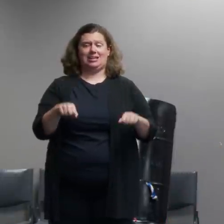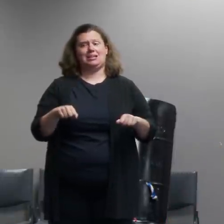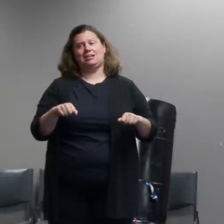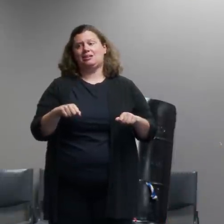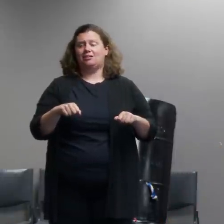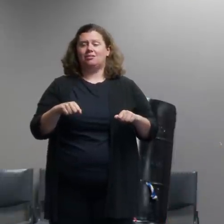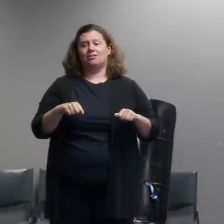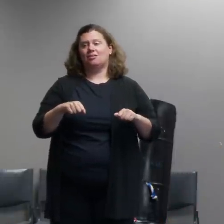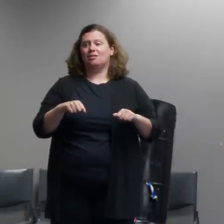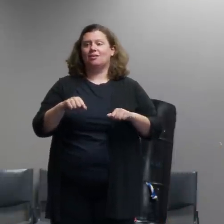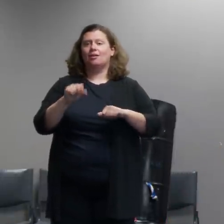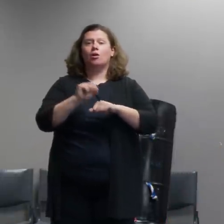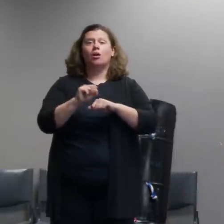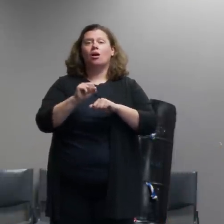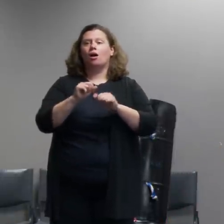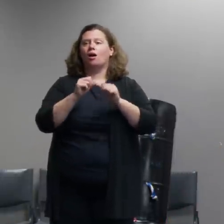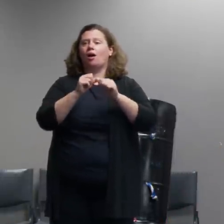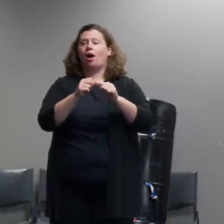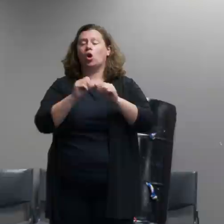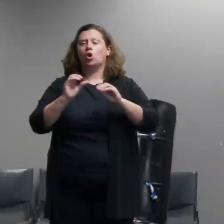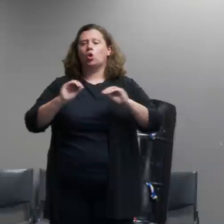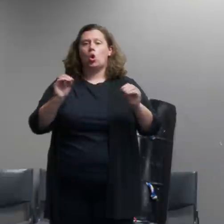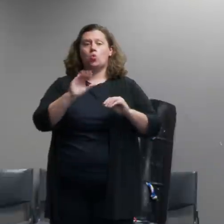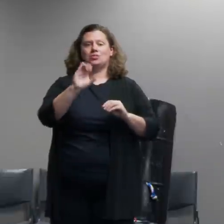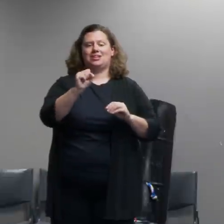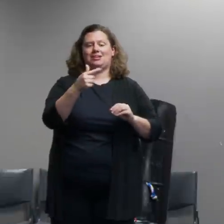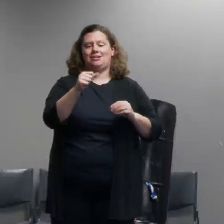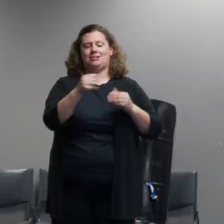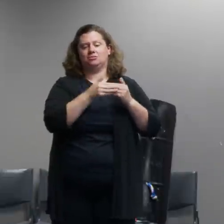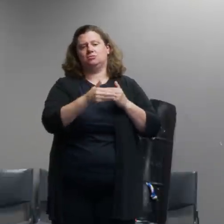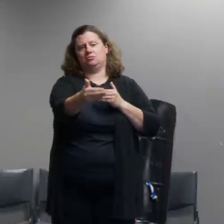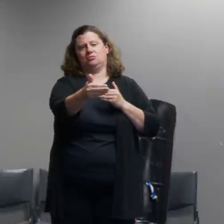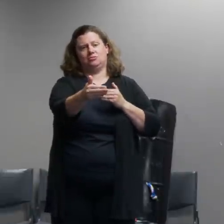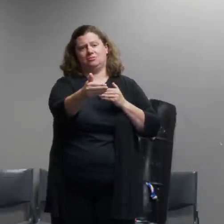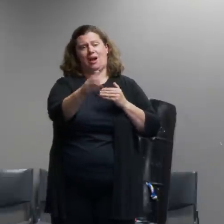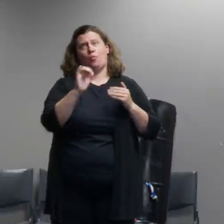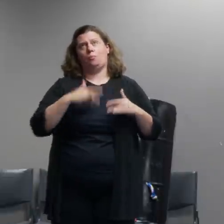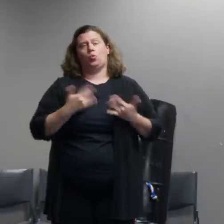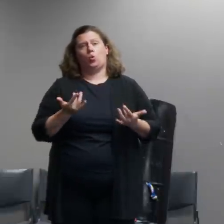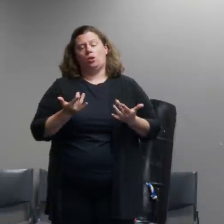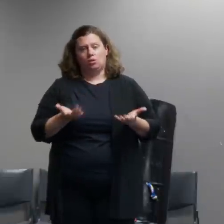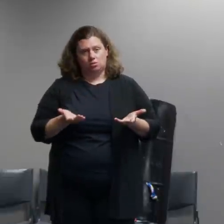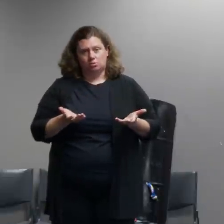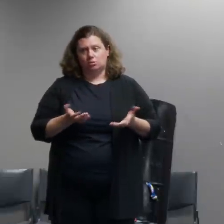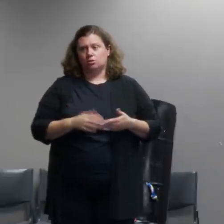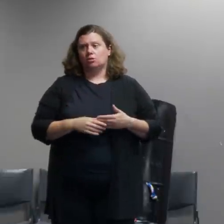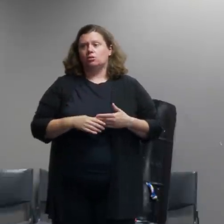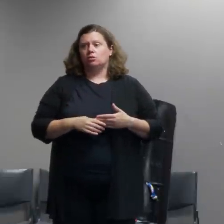deploy cs gas the reason why we're seeing more and more cs gas has to do